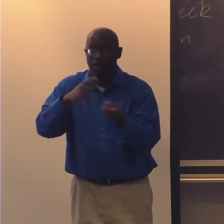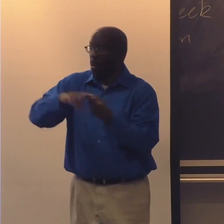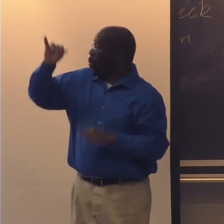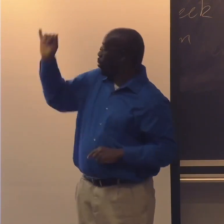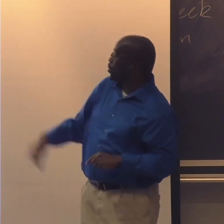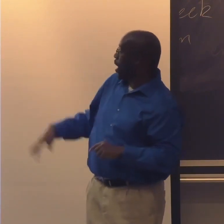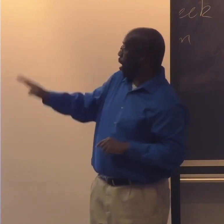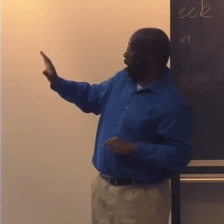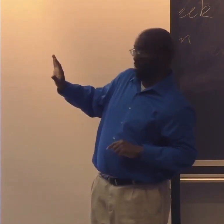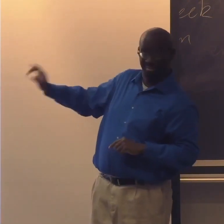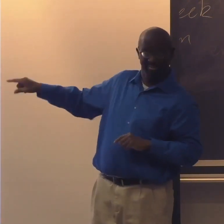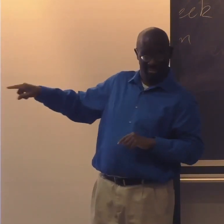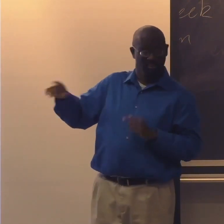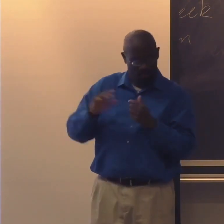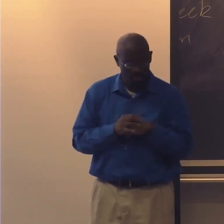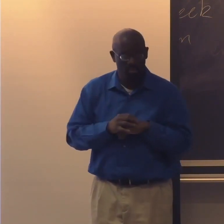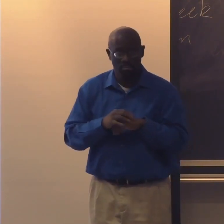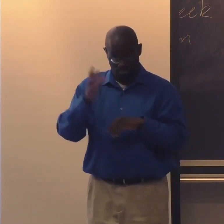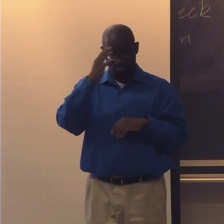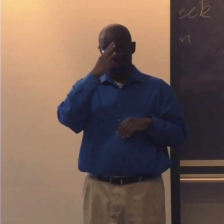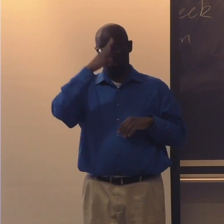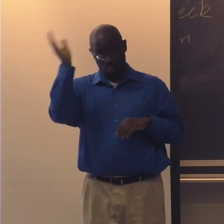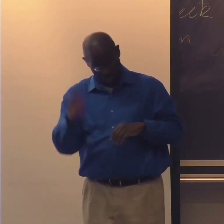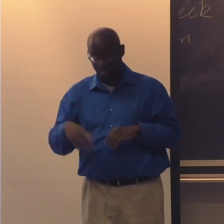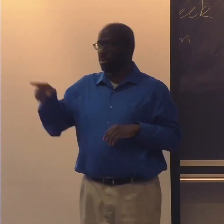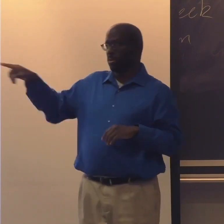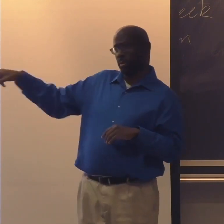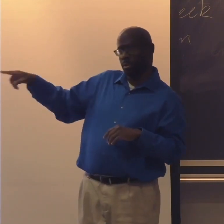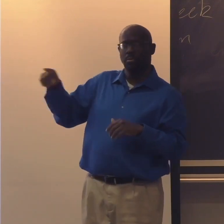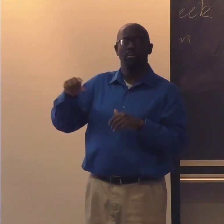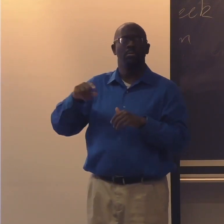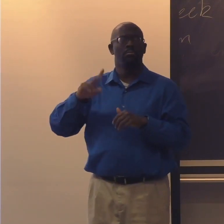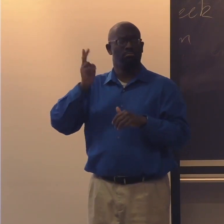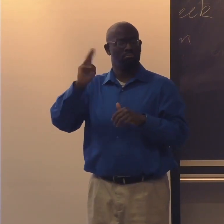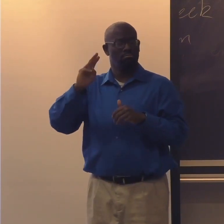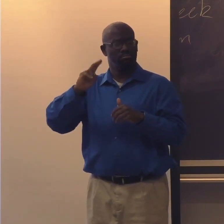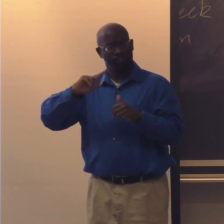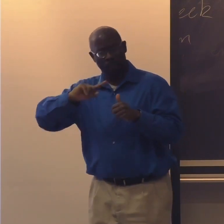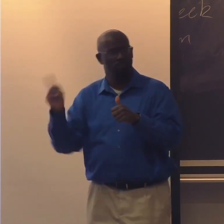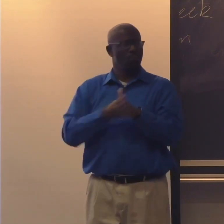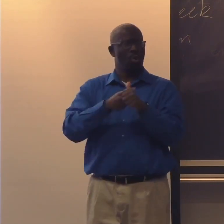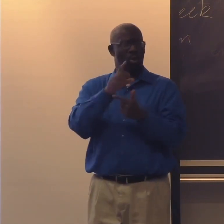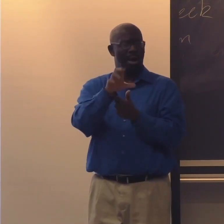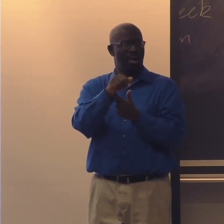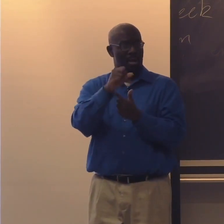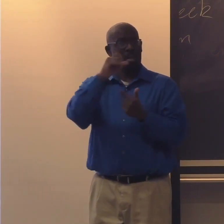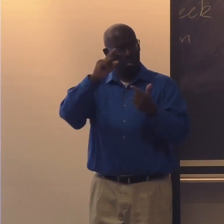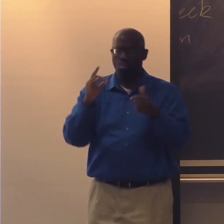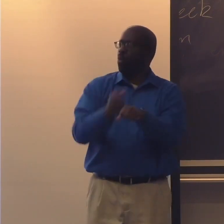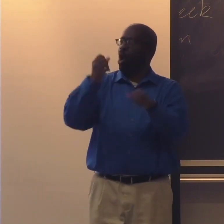Now, what's so interesting about this